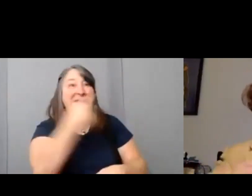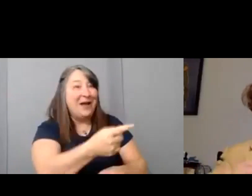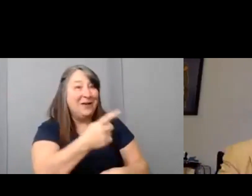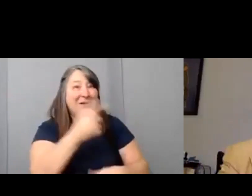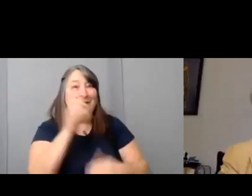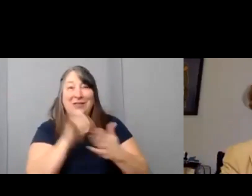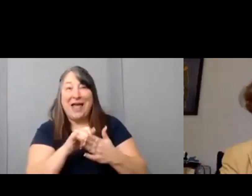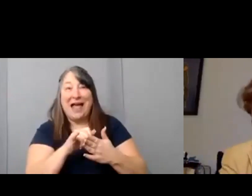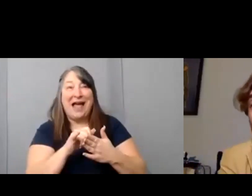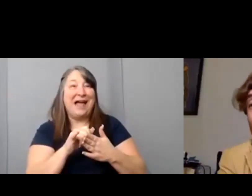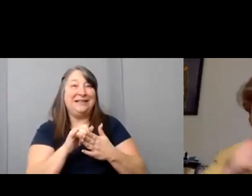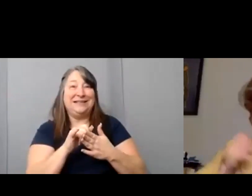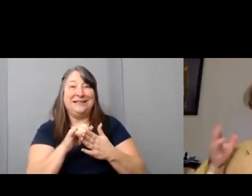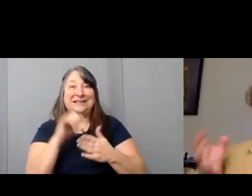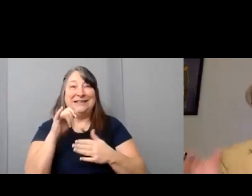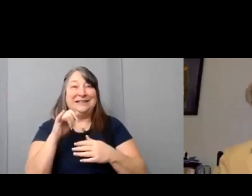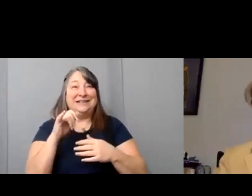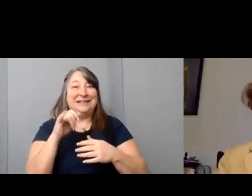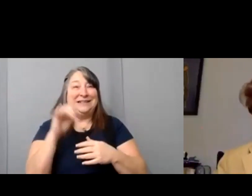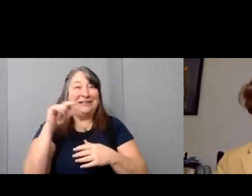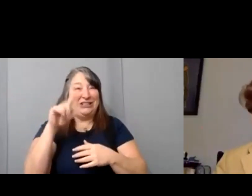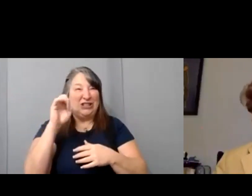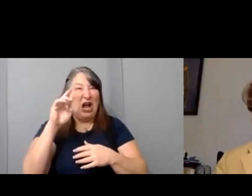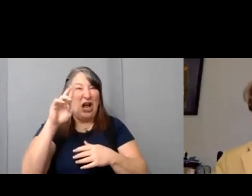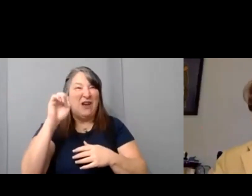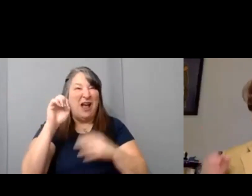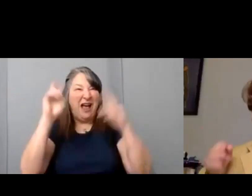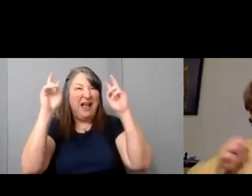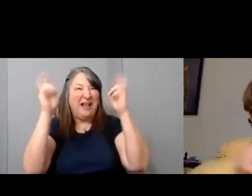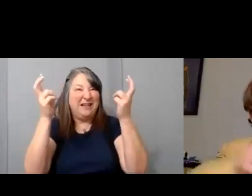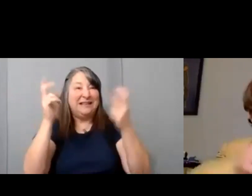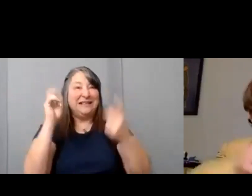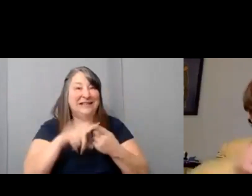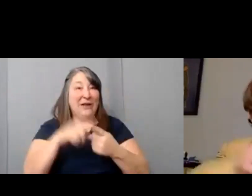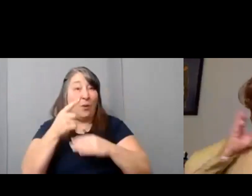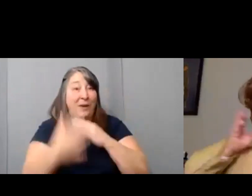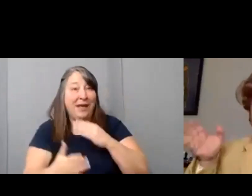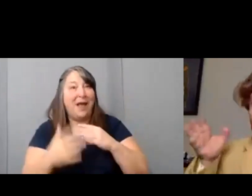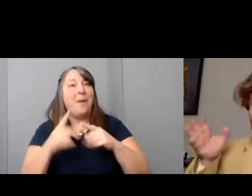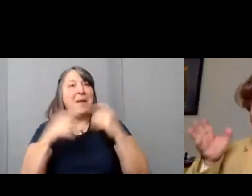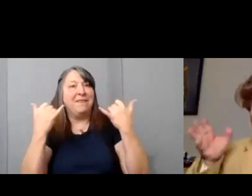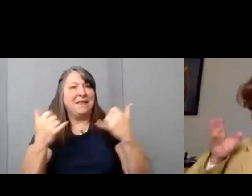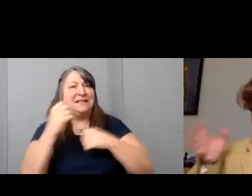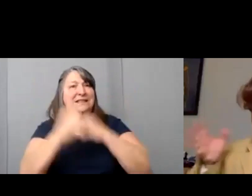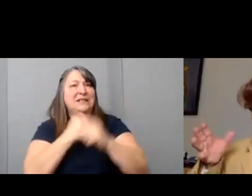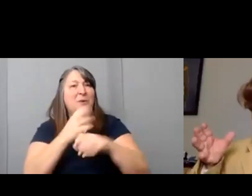but we made some changes this year. This year, we're giving you more time and the most time that we're giving ever